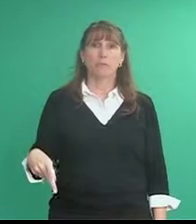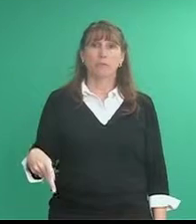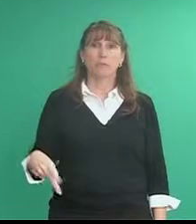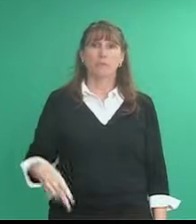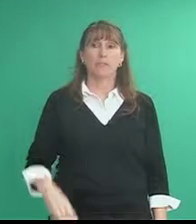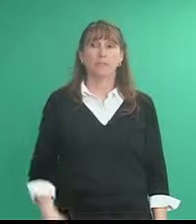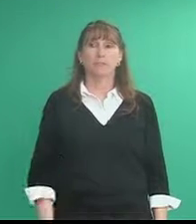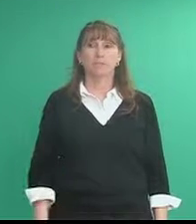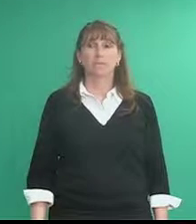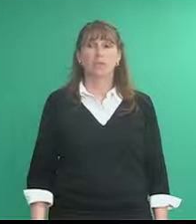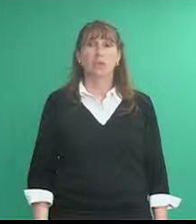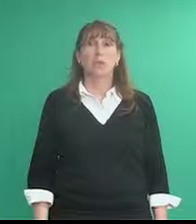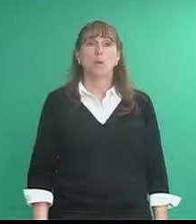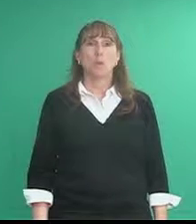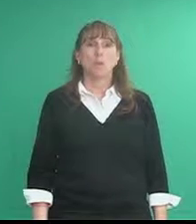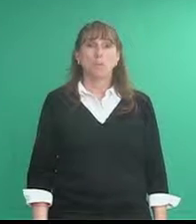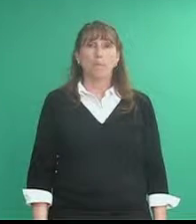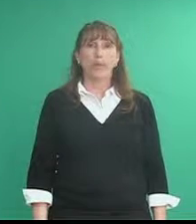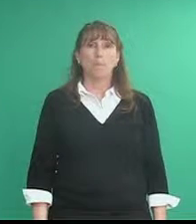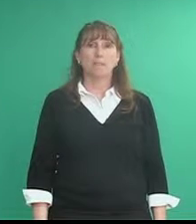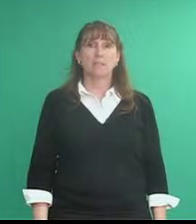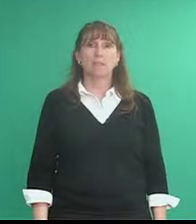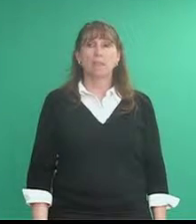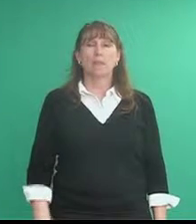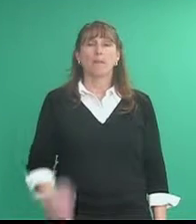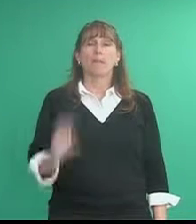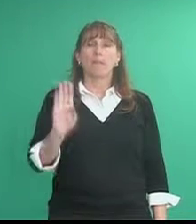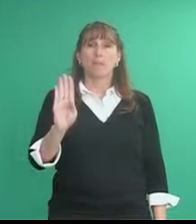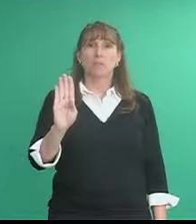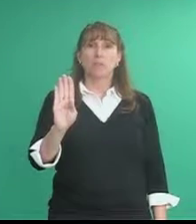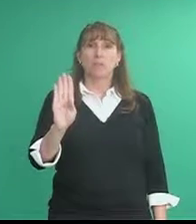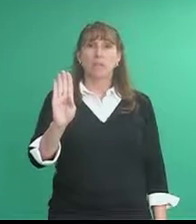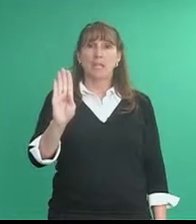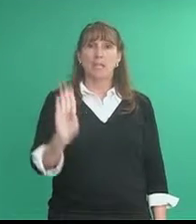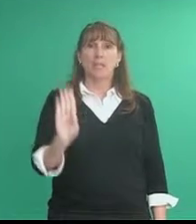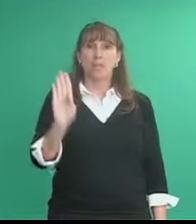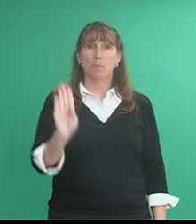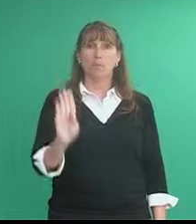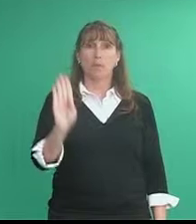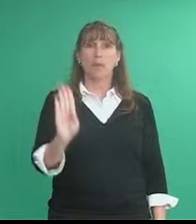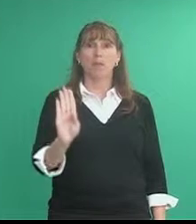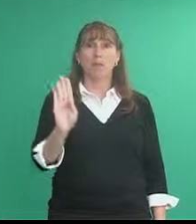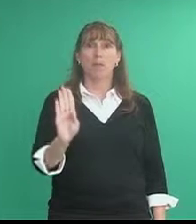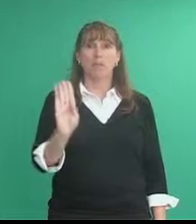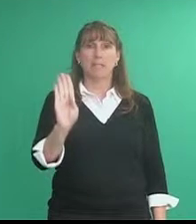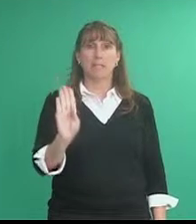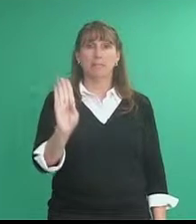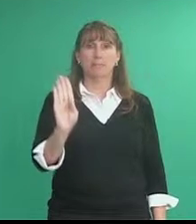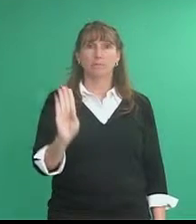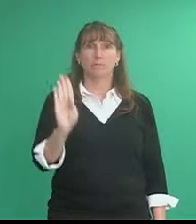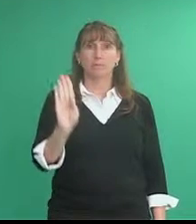Philadelphia Boston is with the B handshape palm going down